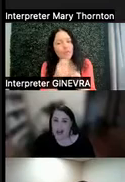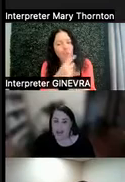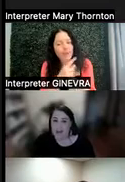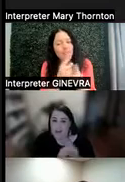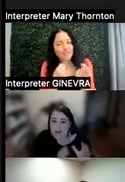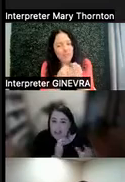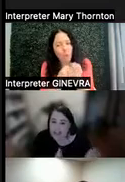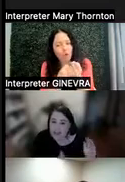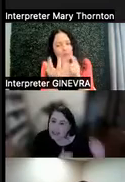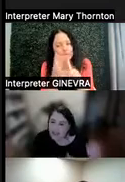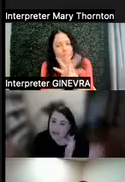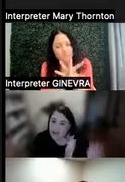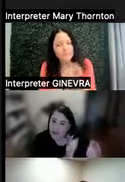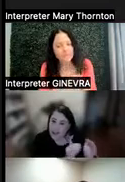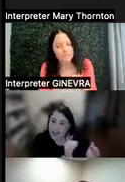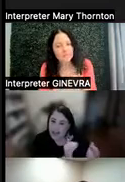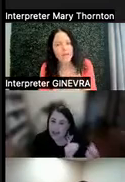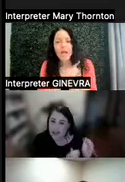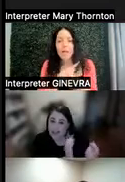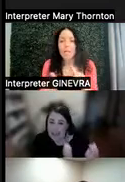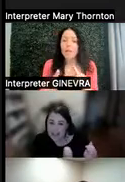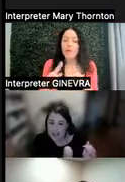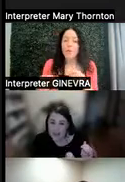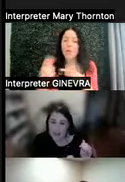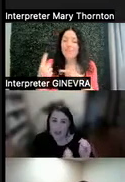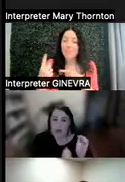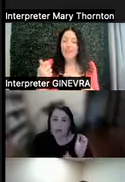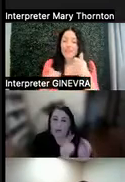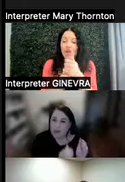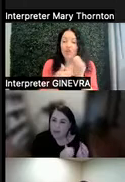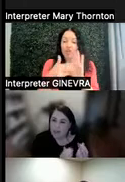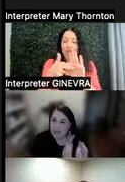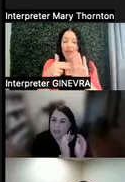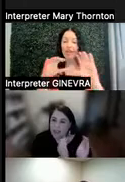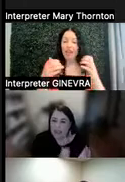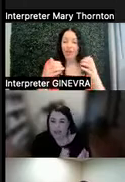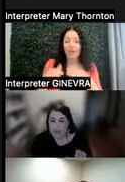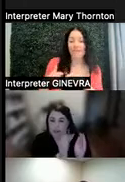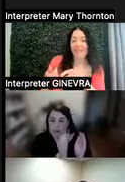But when we see something that falls under this category of "can't do", this is the time where we really